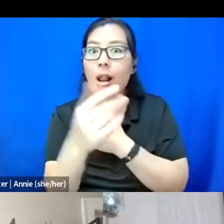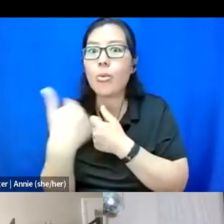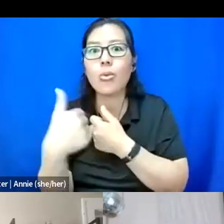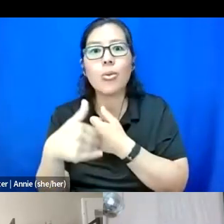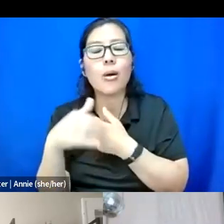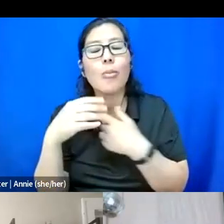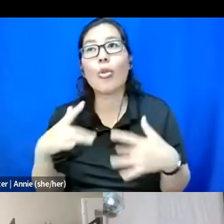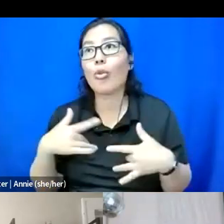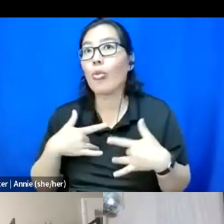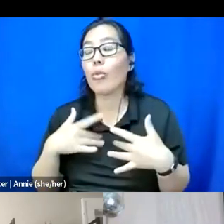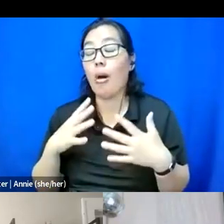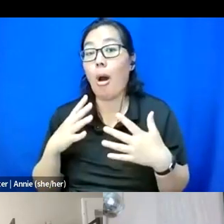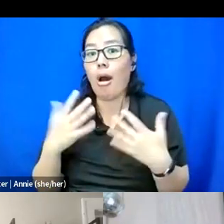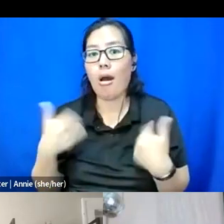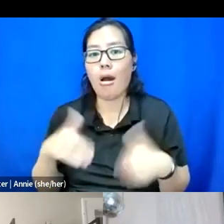or build -- like Zee, you constructed --